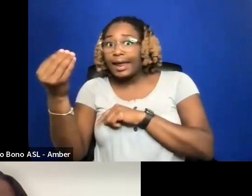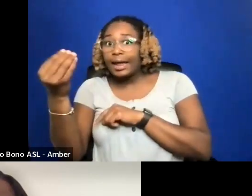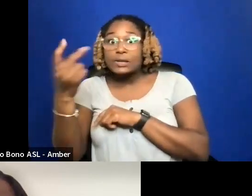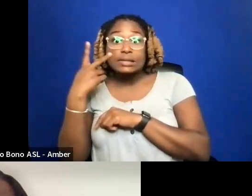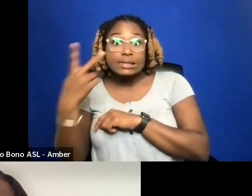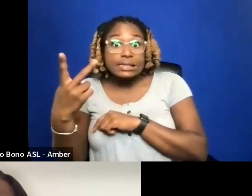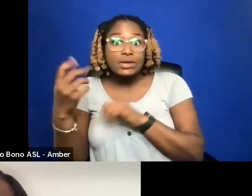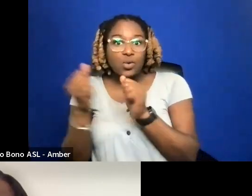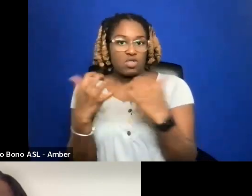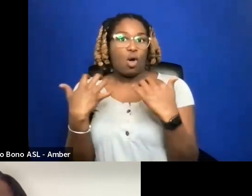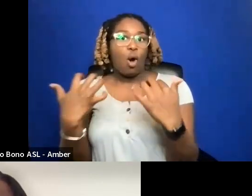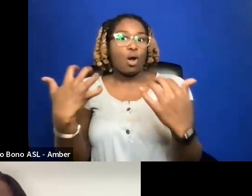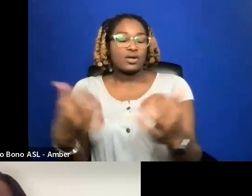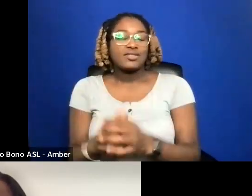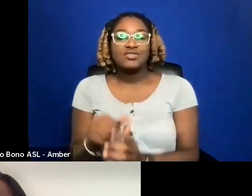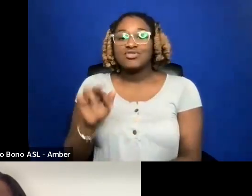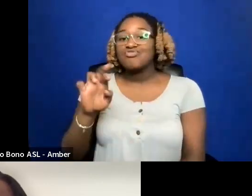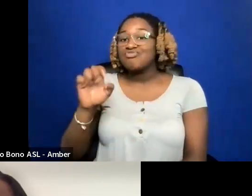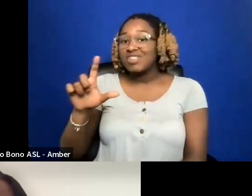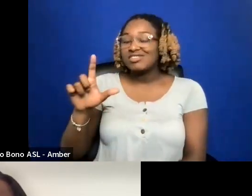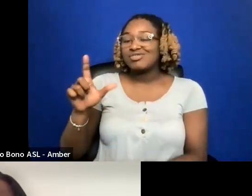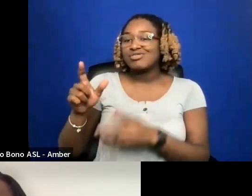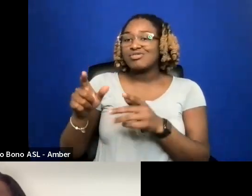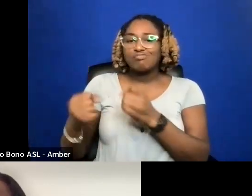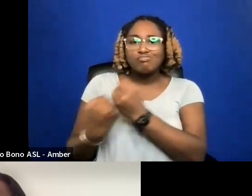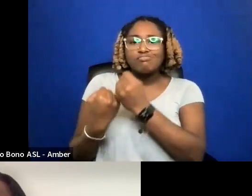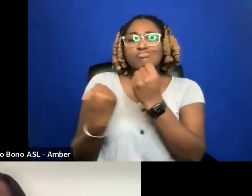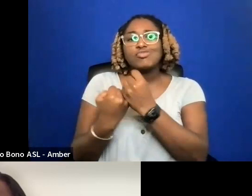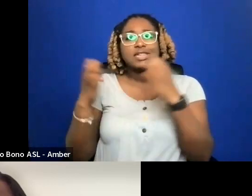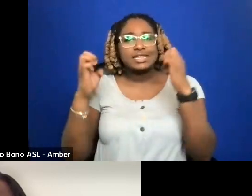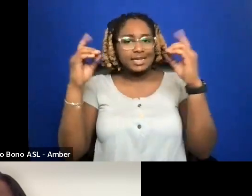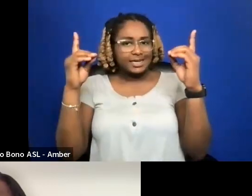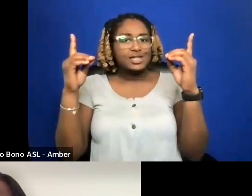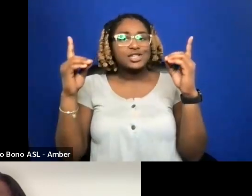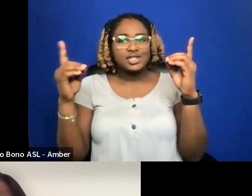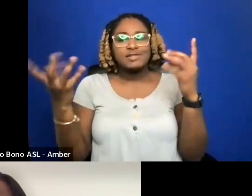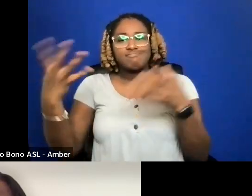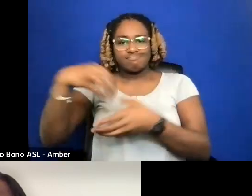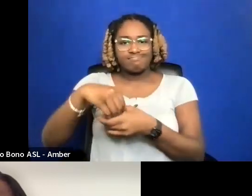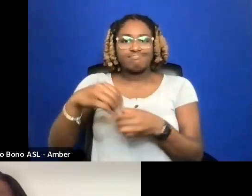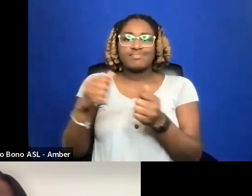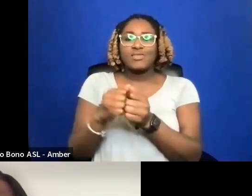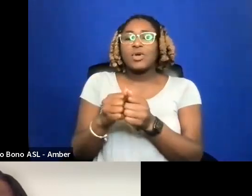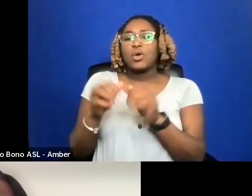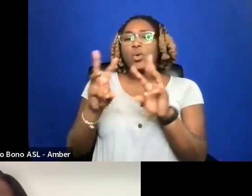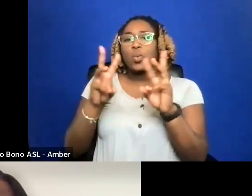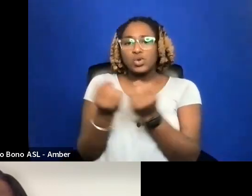RACHEL PROMOTES DOCUMENTARY DISTRIBUTION EDUCATION AND HAS PARTICIPATED IN WEBINAR ON PREPARING FOR